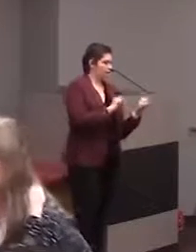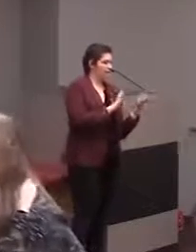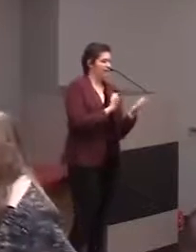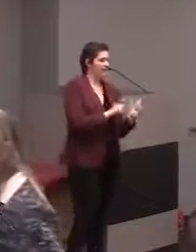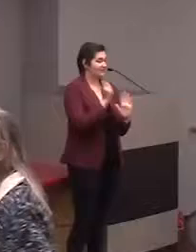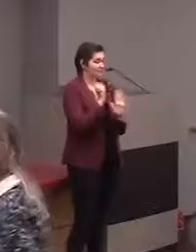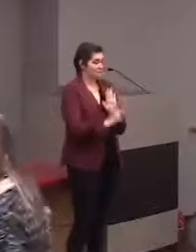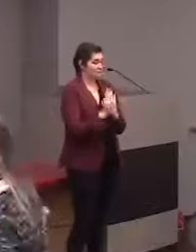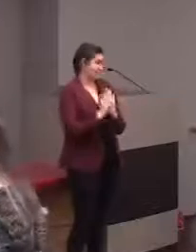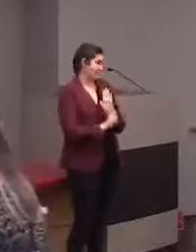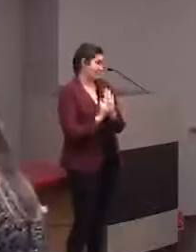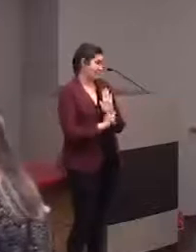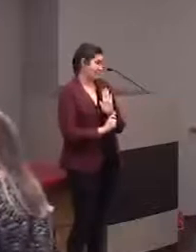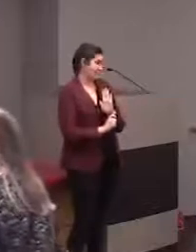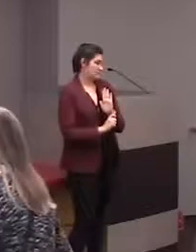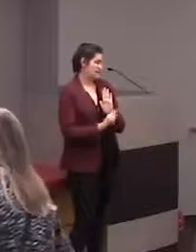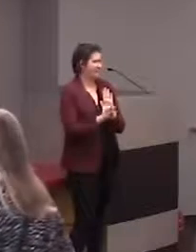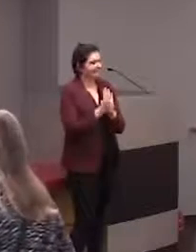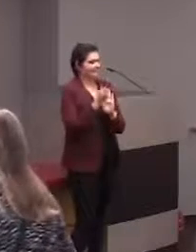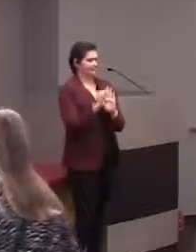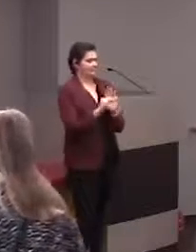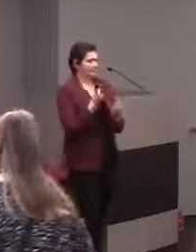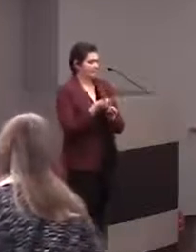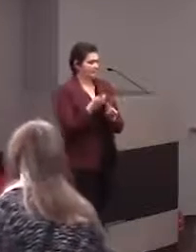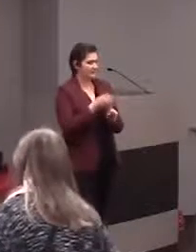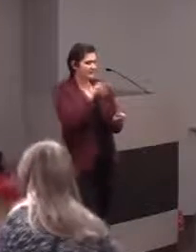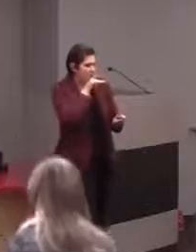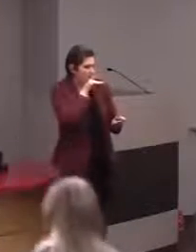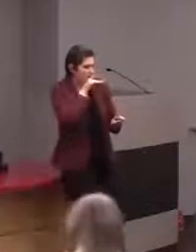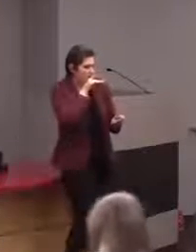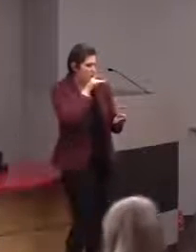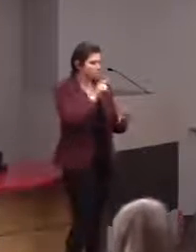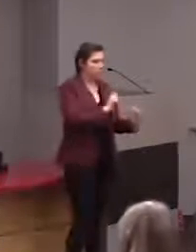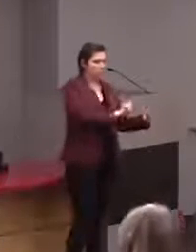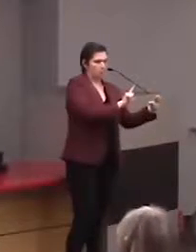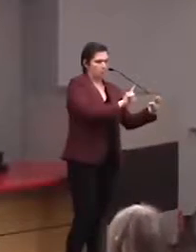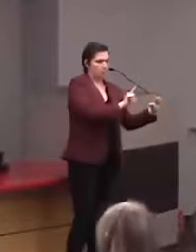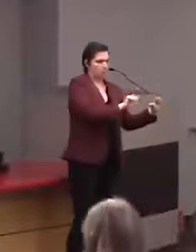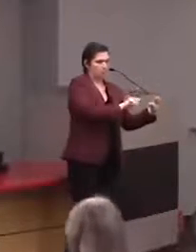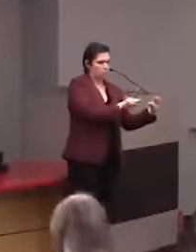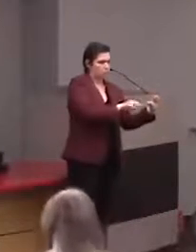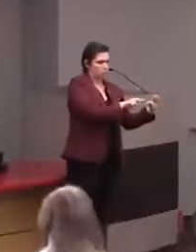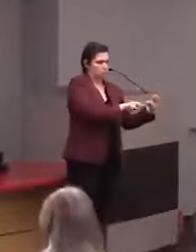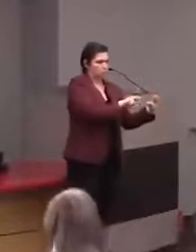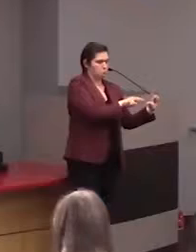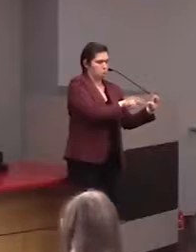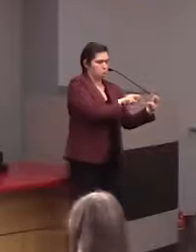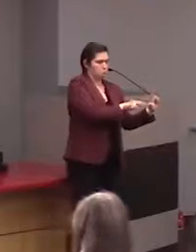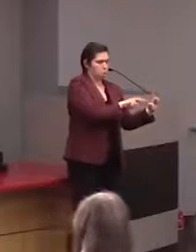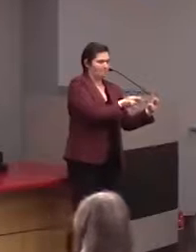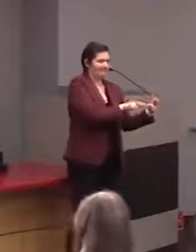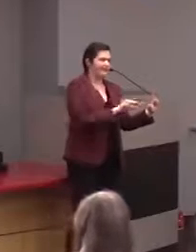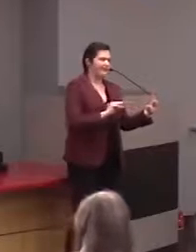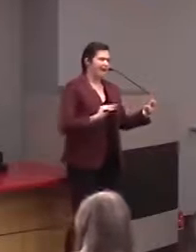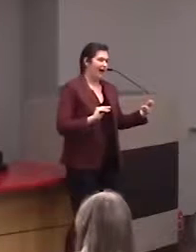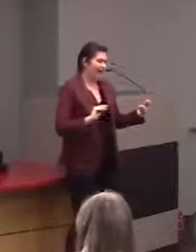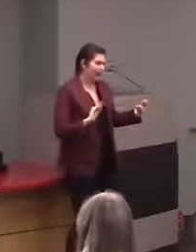the text that is being spoken, available to read. But obviously it would be nice if there was